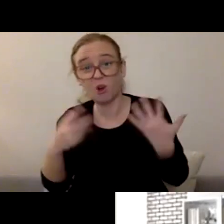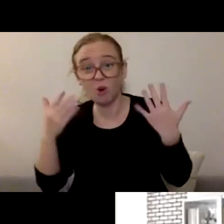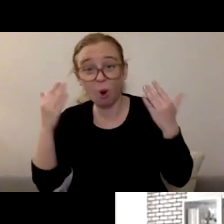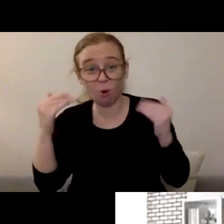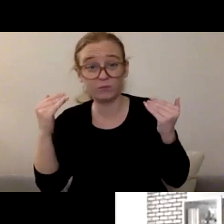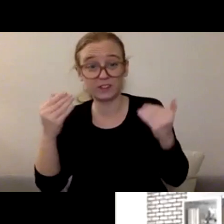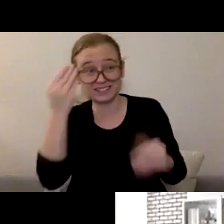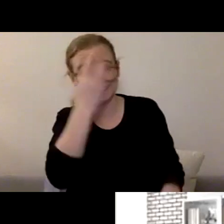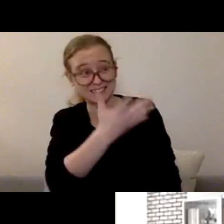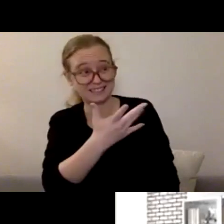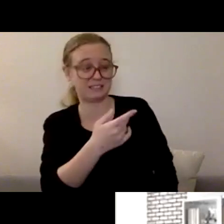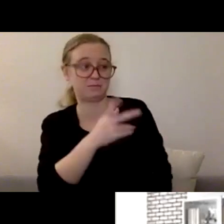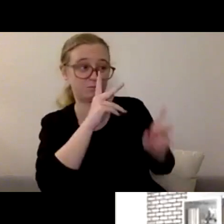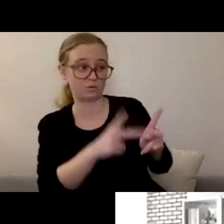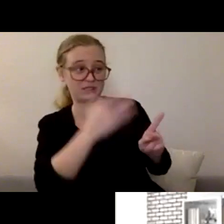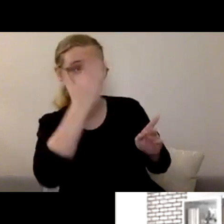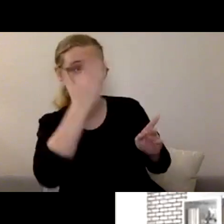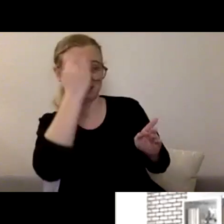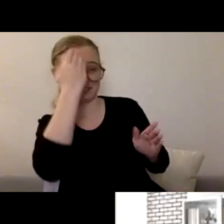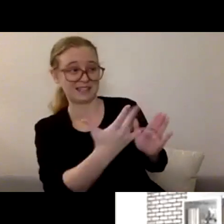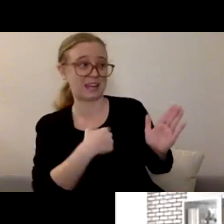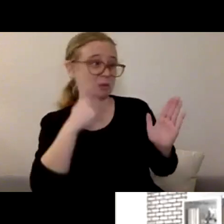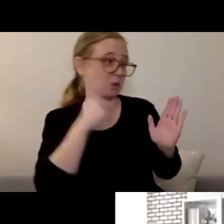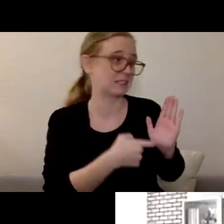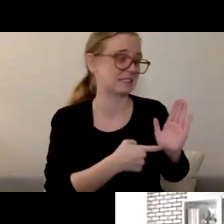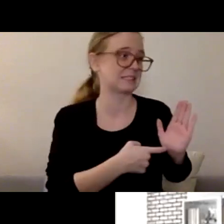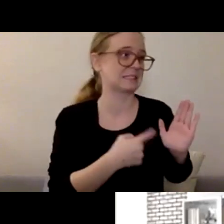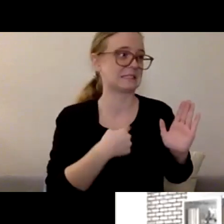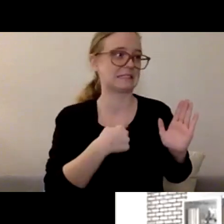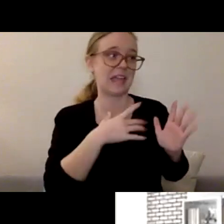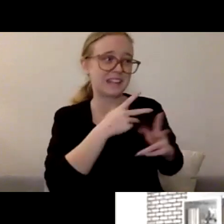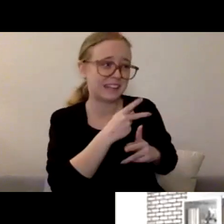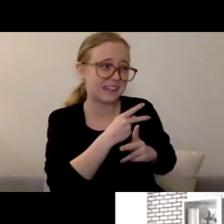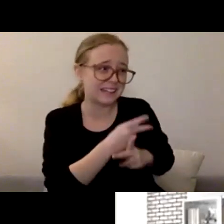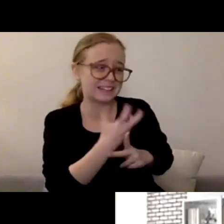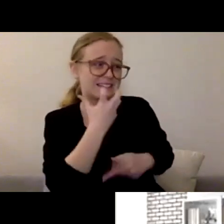and that you wanna be an ally. That you wanna be a person that walks alongside them